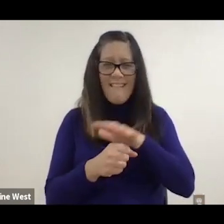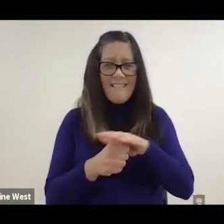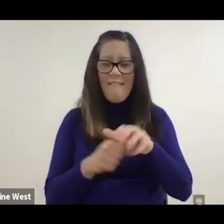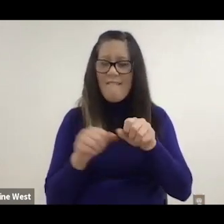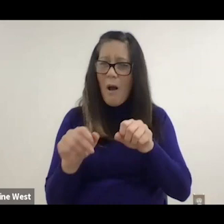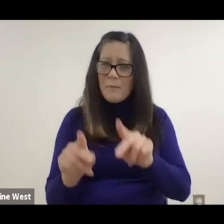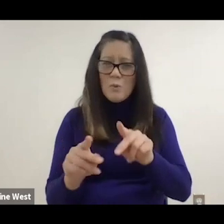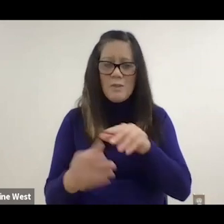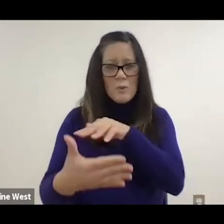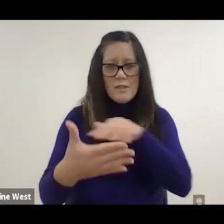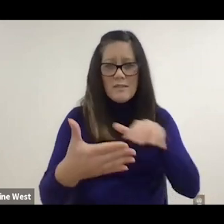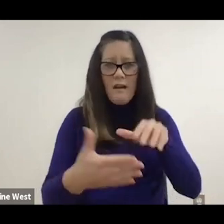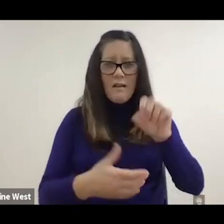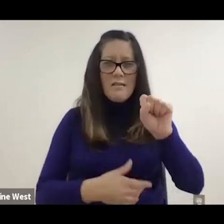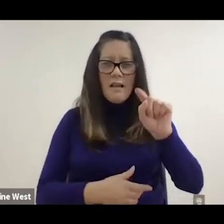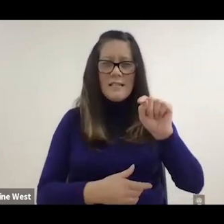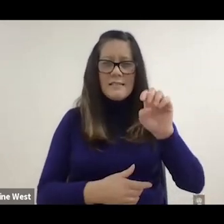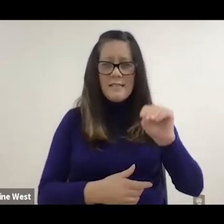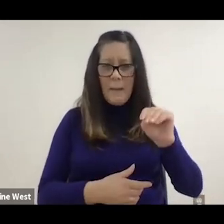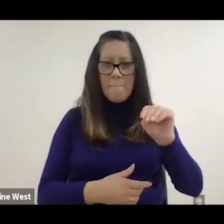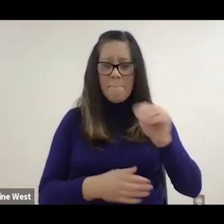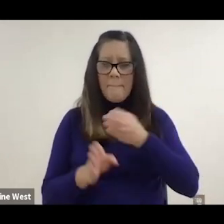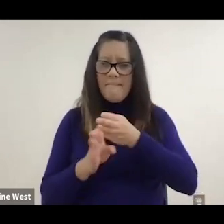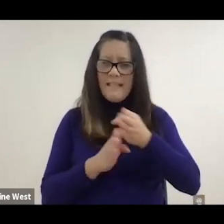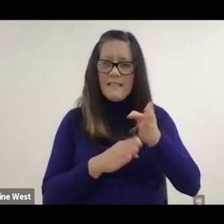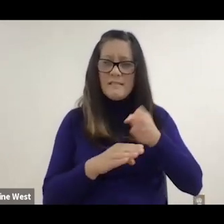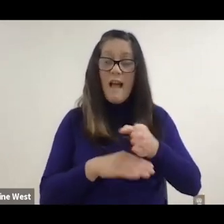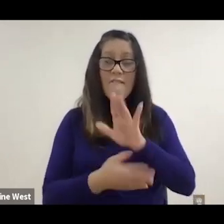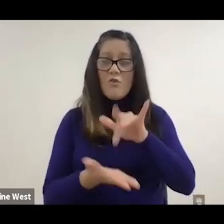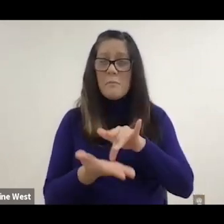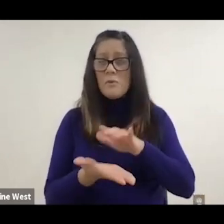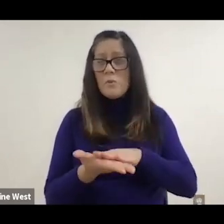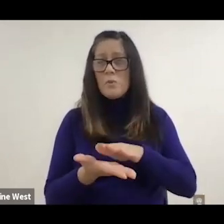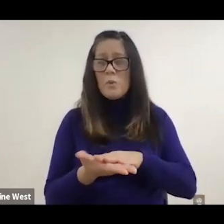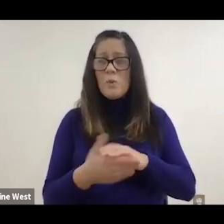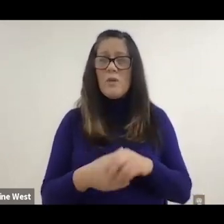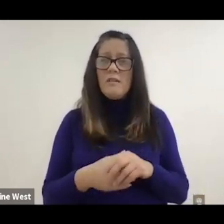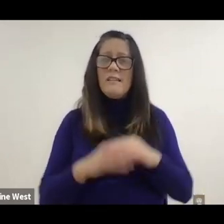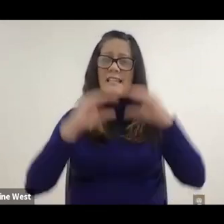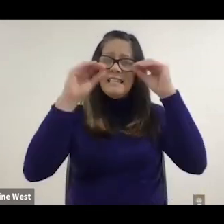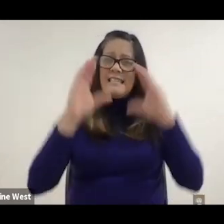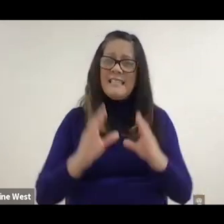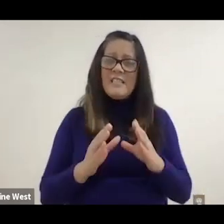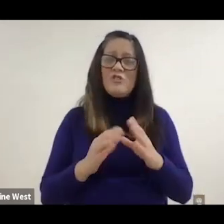to study STEM after middle school. And so they're often directed towards